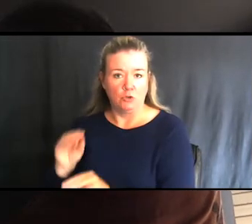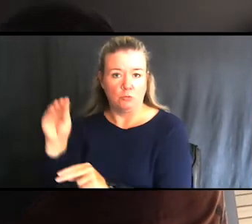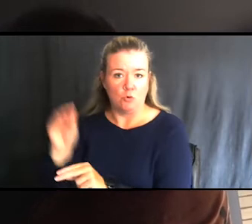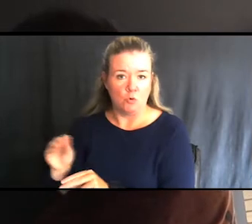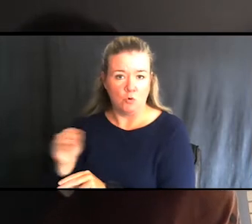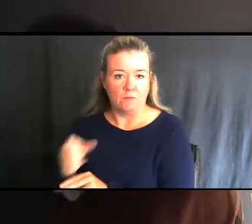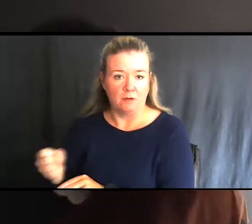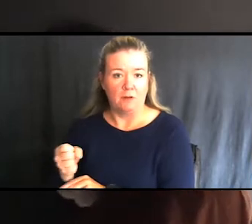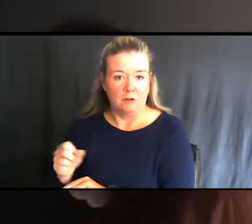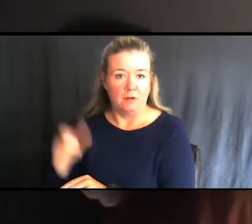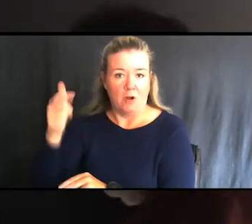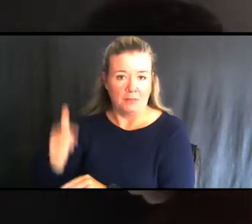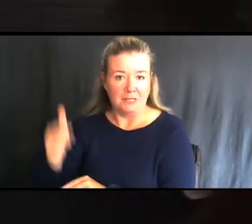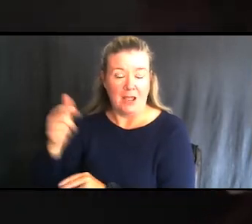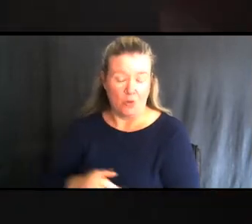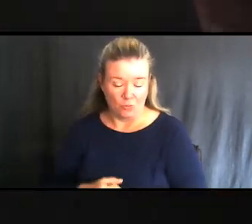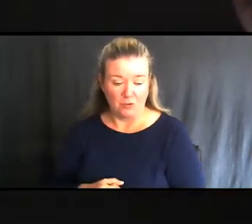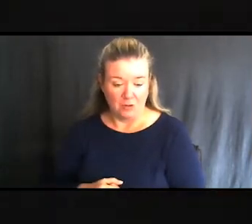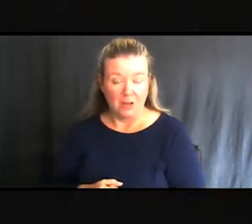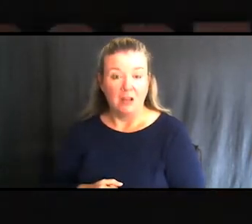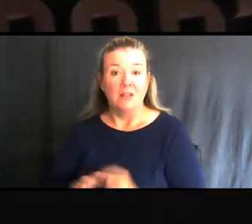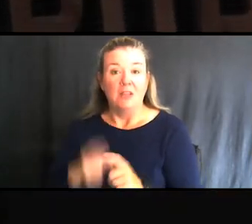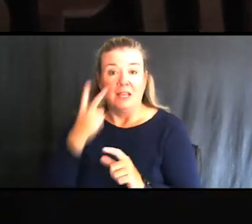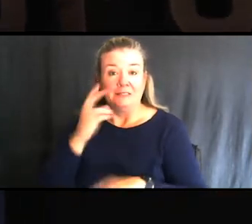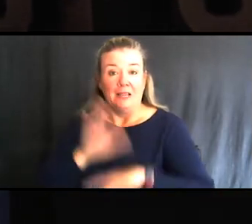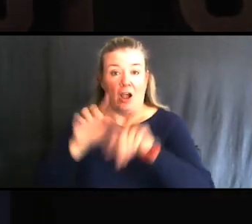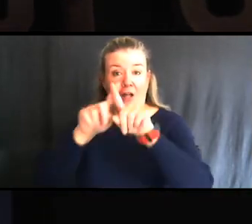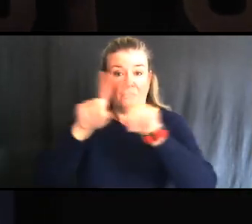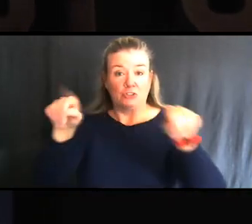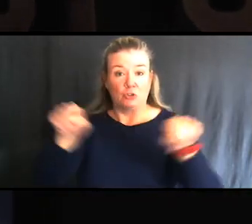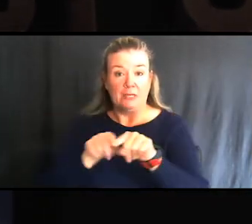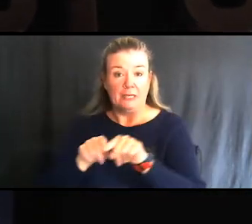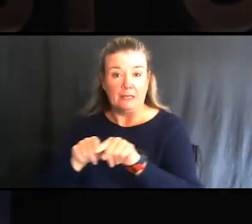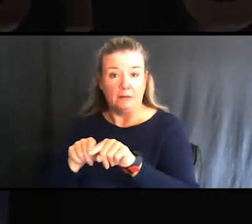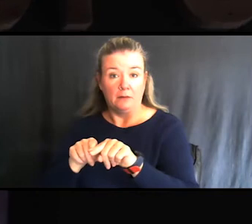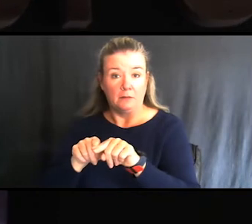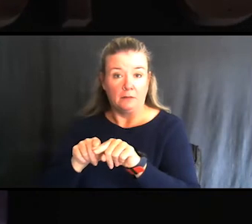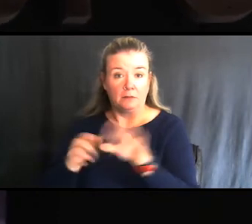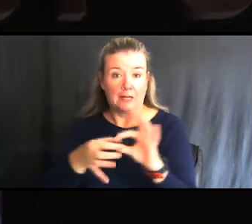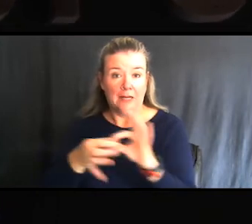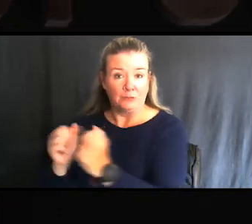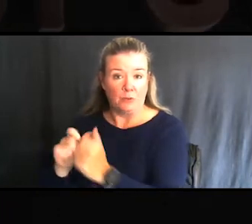and up and down, and then they can see on the screen, on the three-inch monitor that they have on there where they're at.